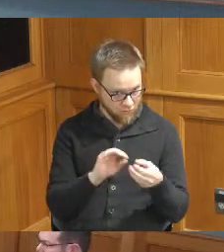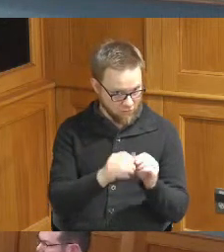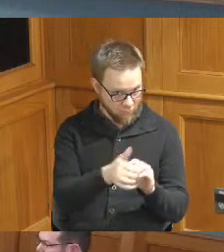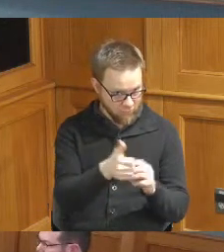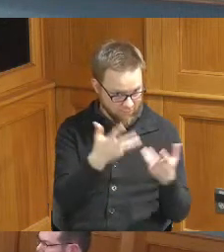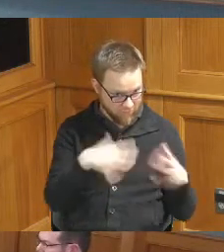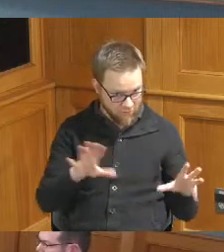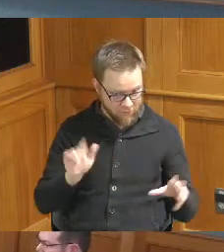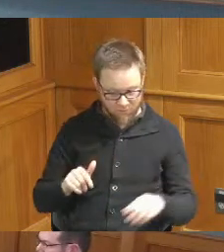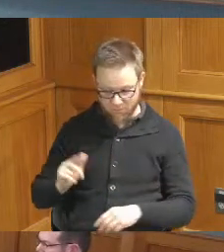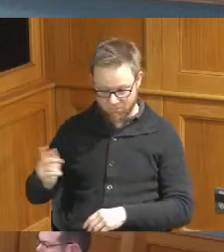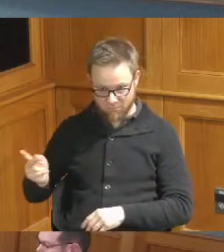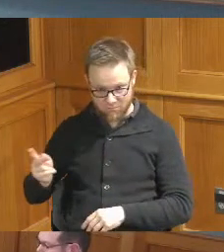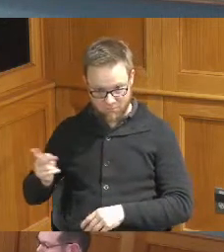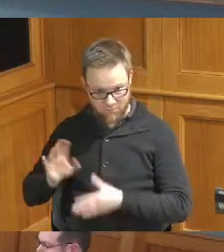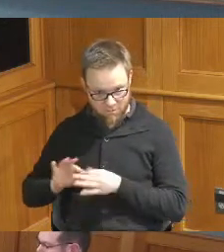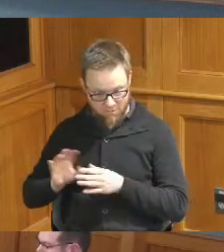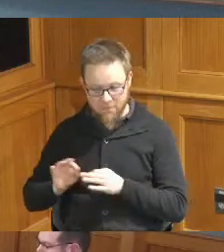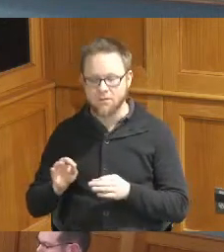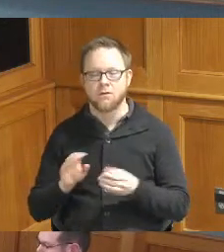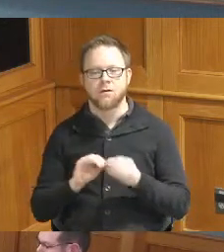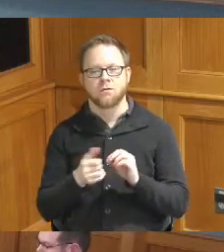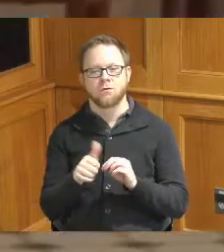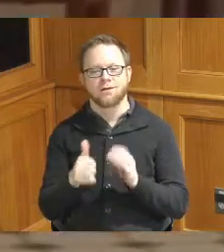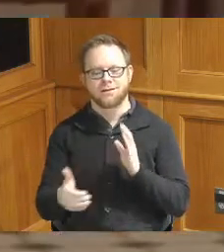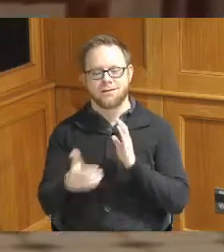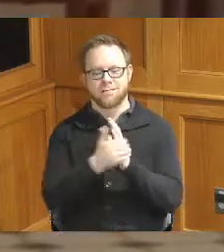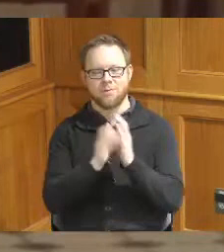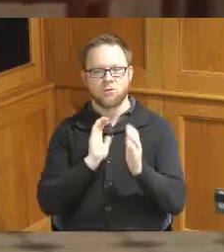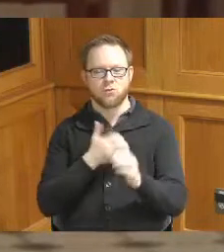go ahead so item number 10 is an amendment to our American Rescue Plan